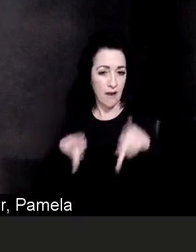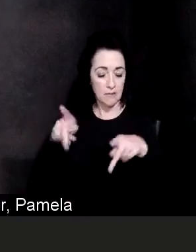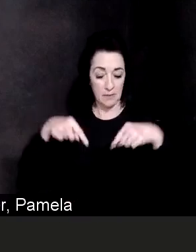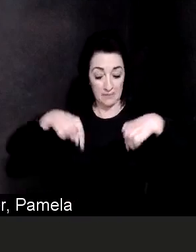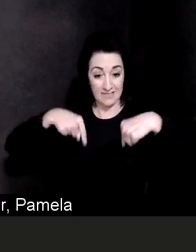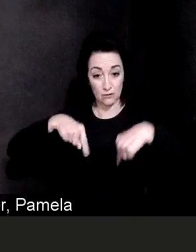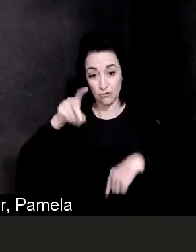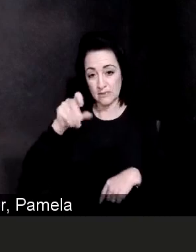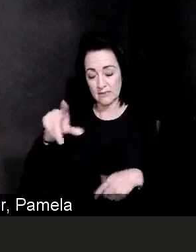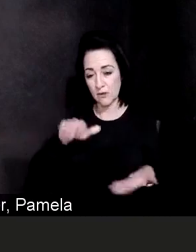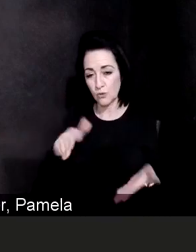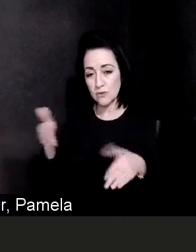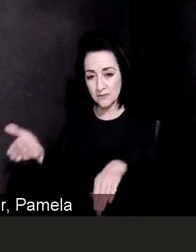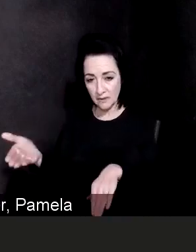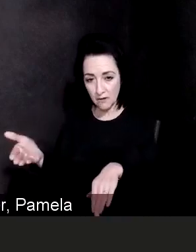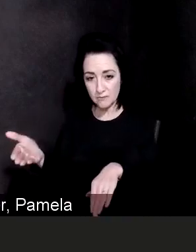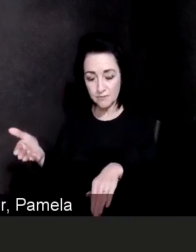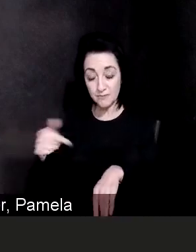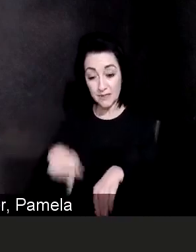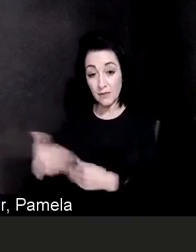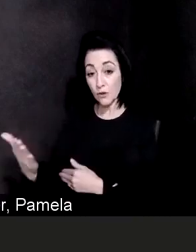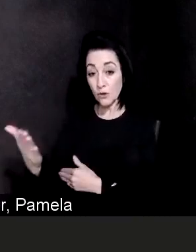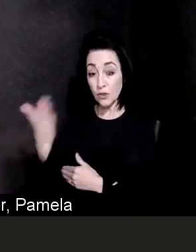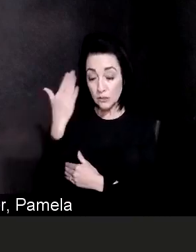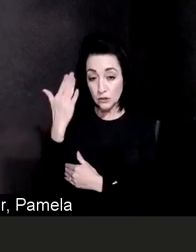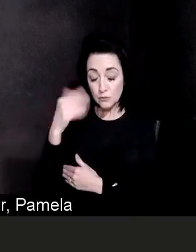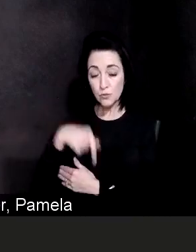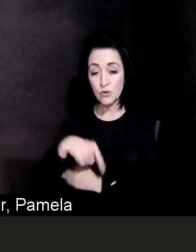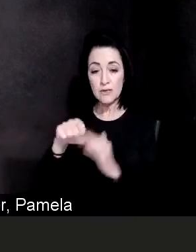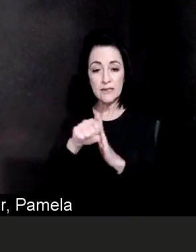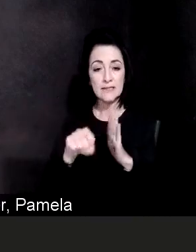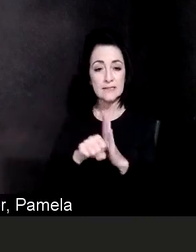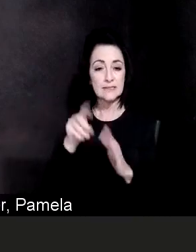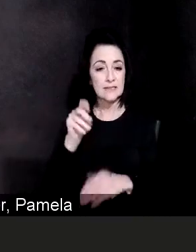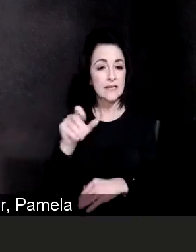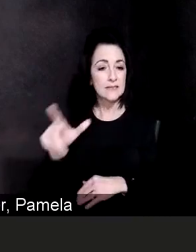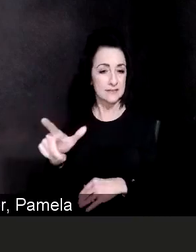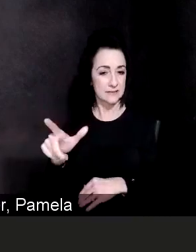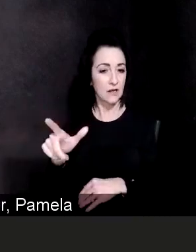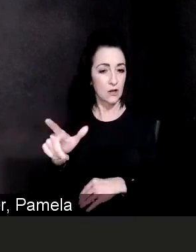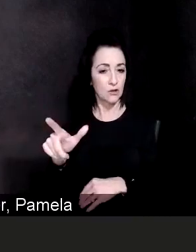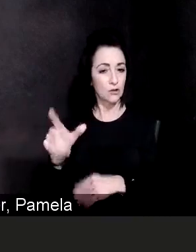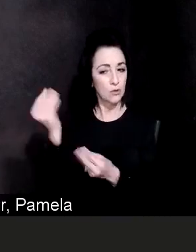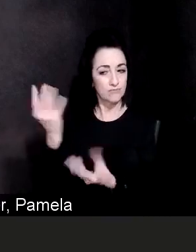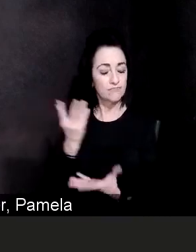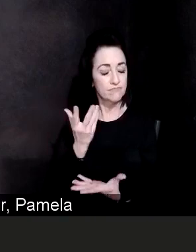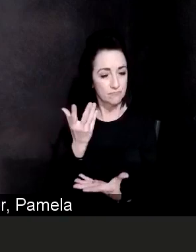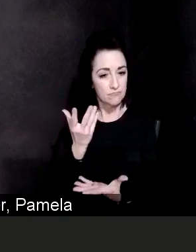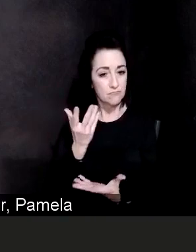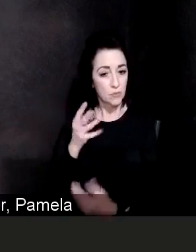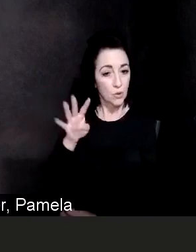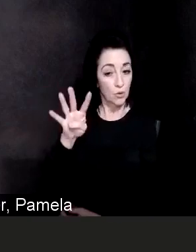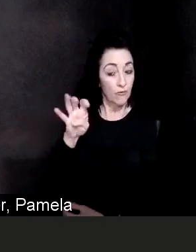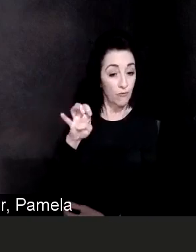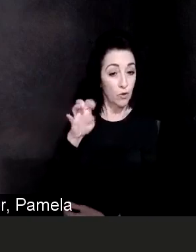As of this morning, the state of Delaware reported that we had over 430 hospitalizations